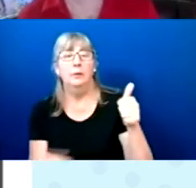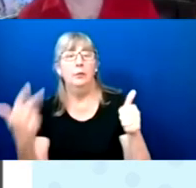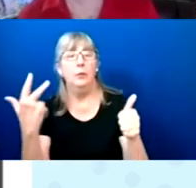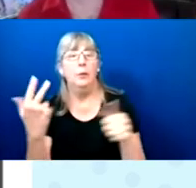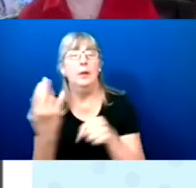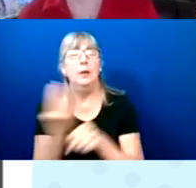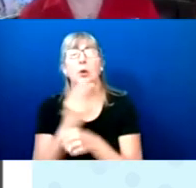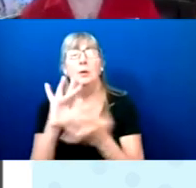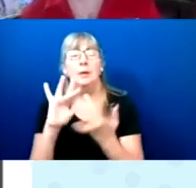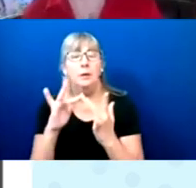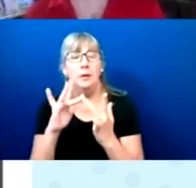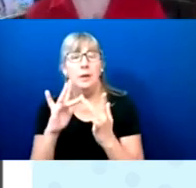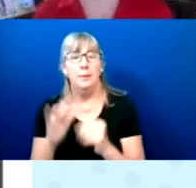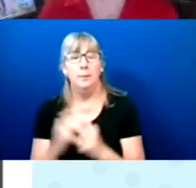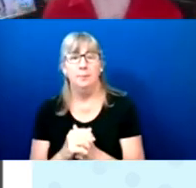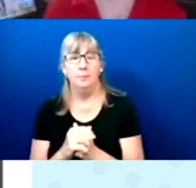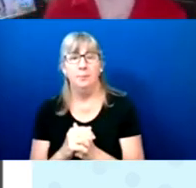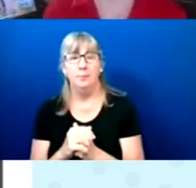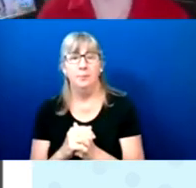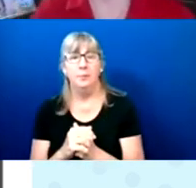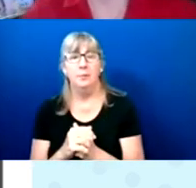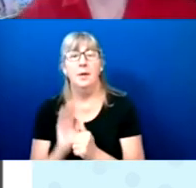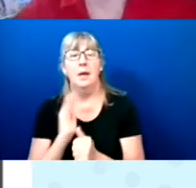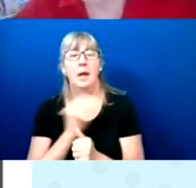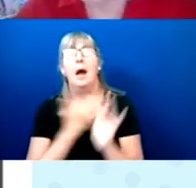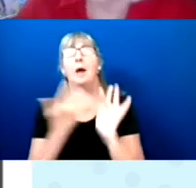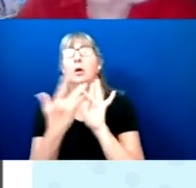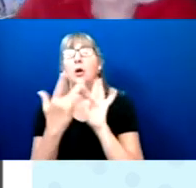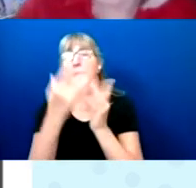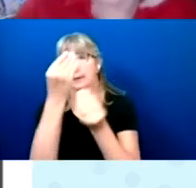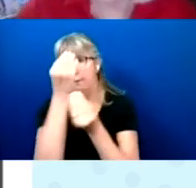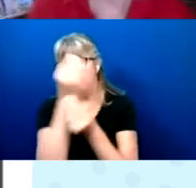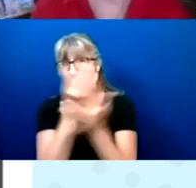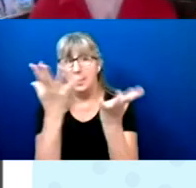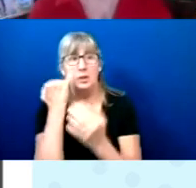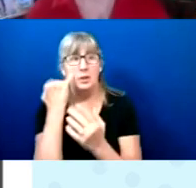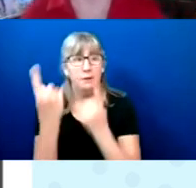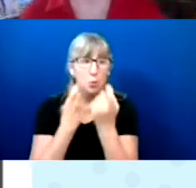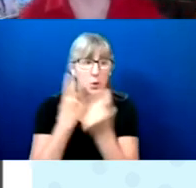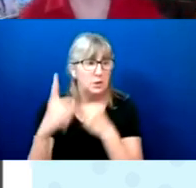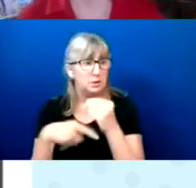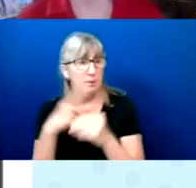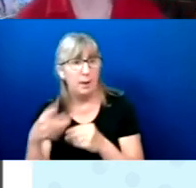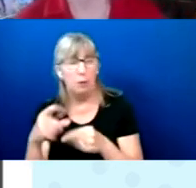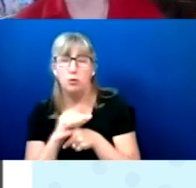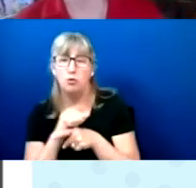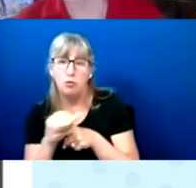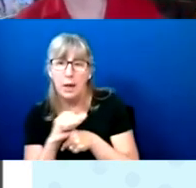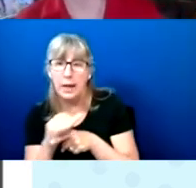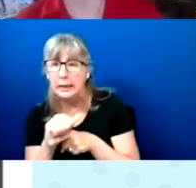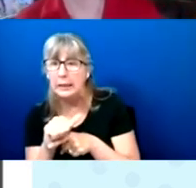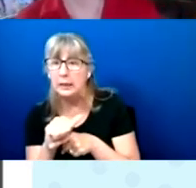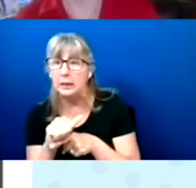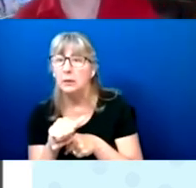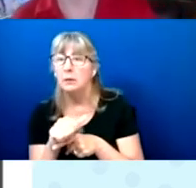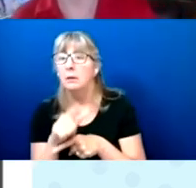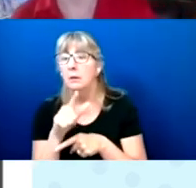And then we have contact information if you have questions about the training. There's an email address to go to.